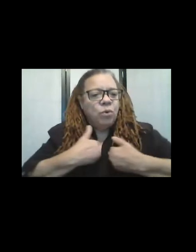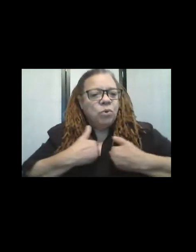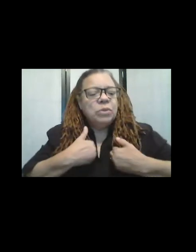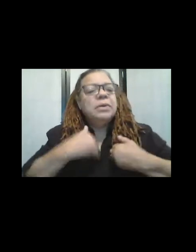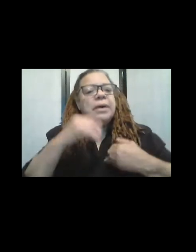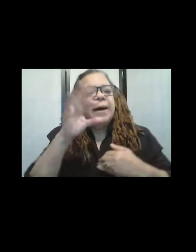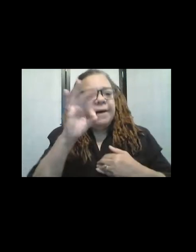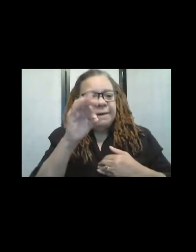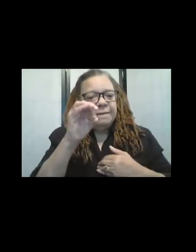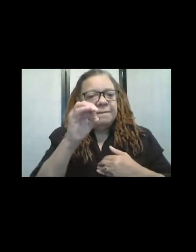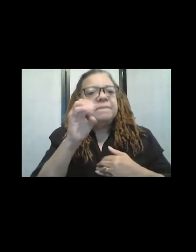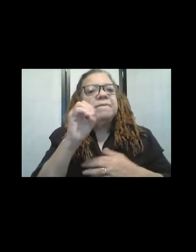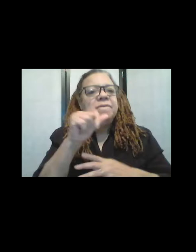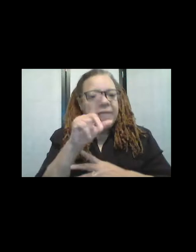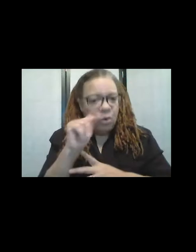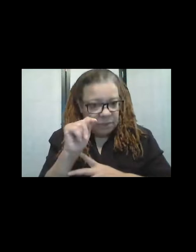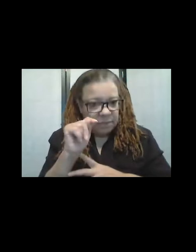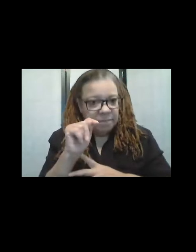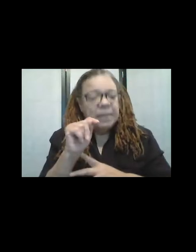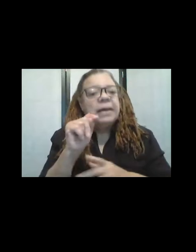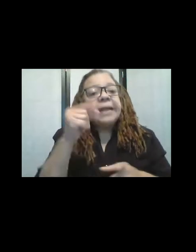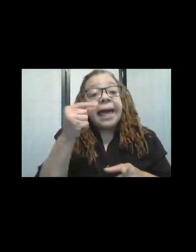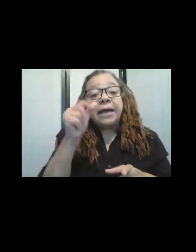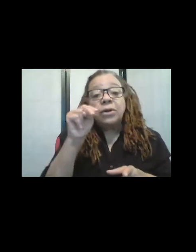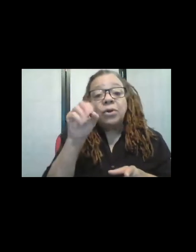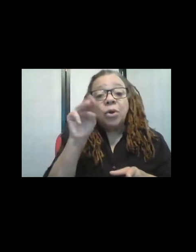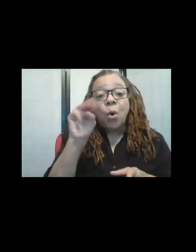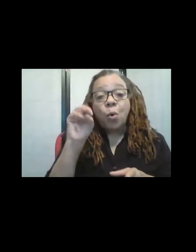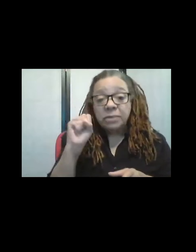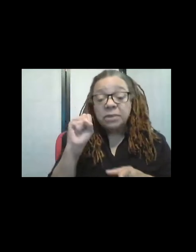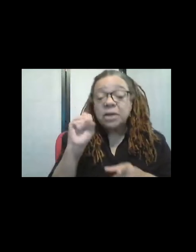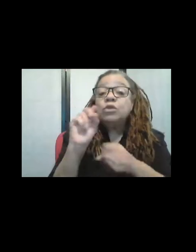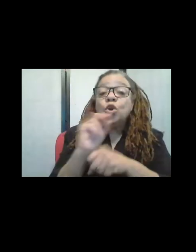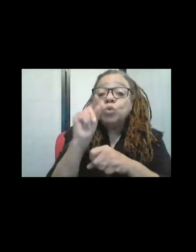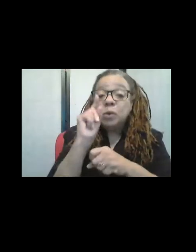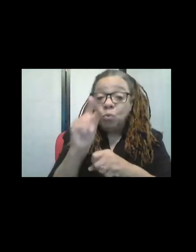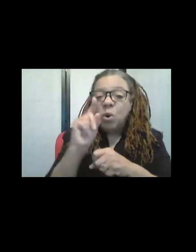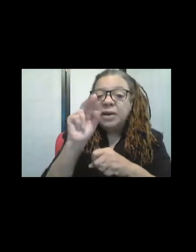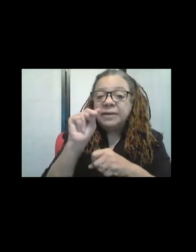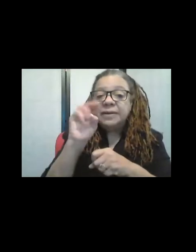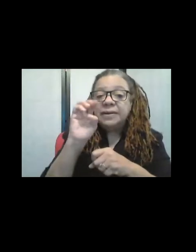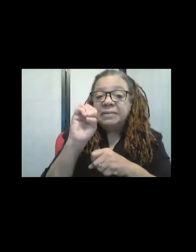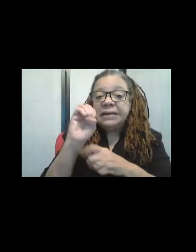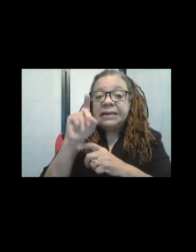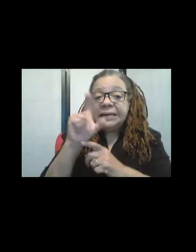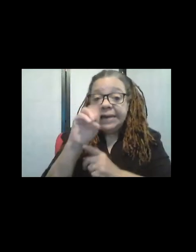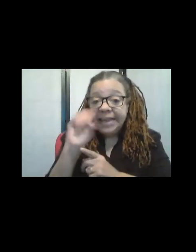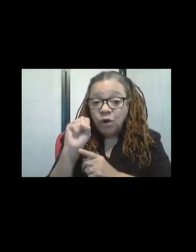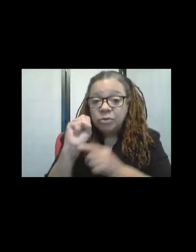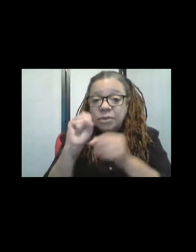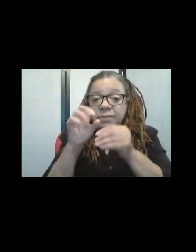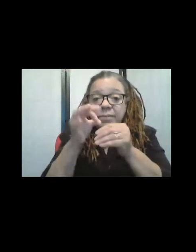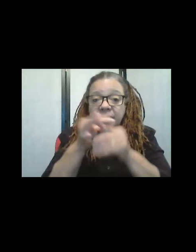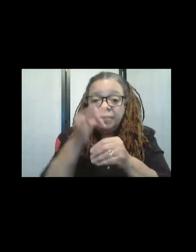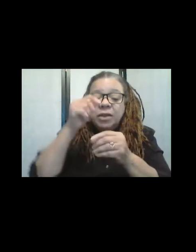Yes, gnomes, those are actually done with needles. Yes, um, so that you're cut-- you're pushing the